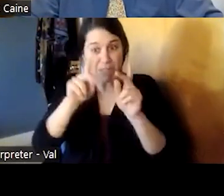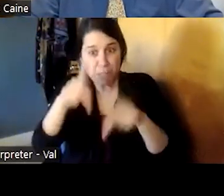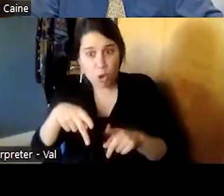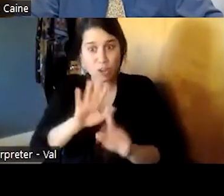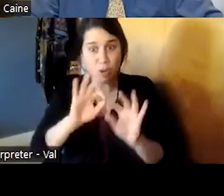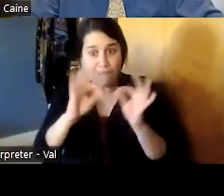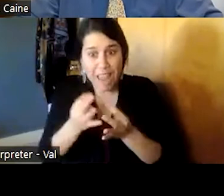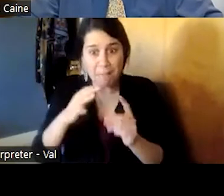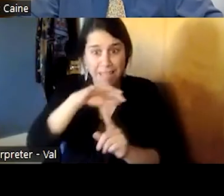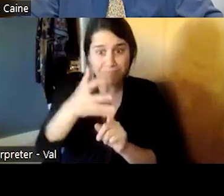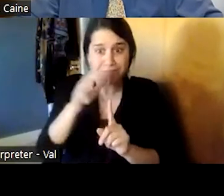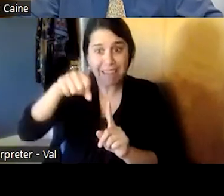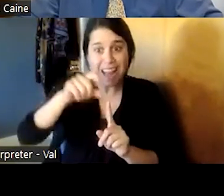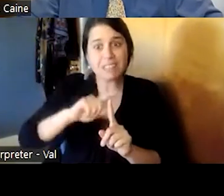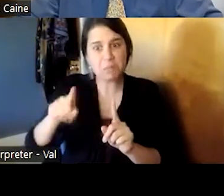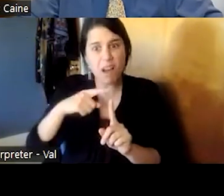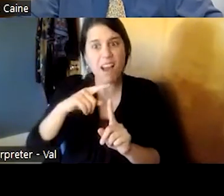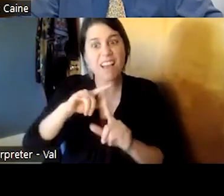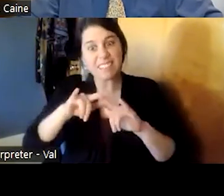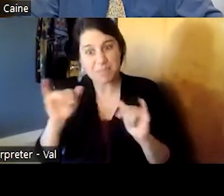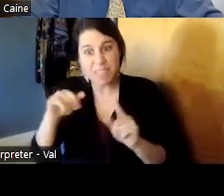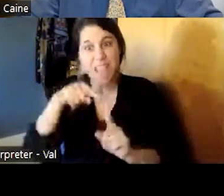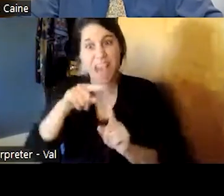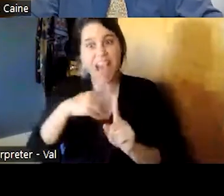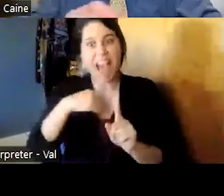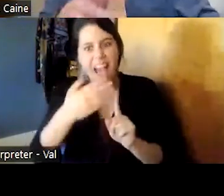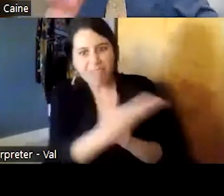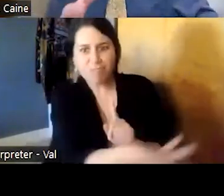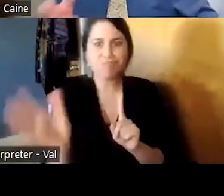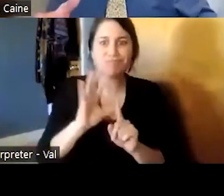but also how these folks come from particular communities and i mean community not only